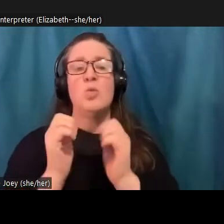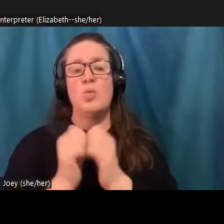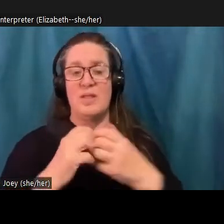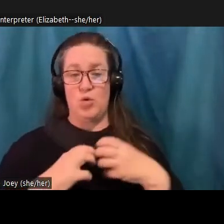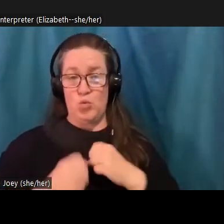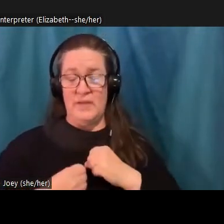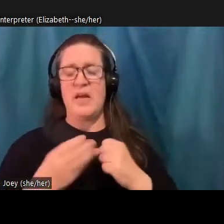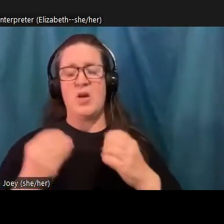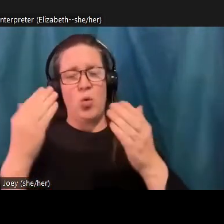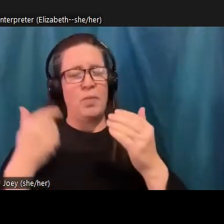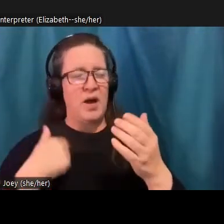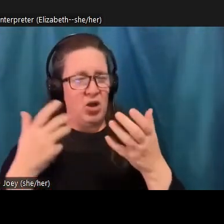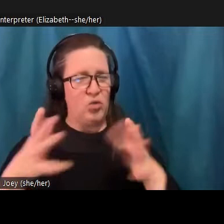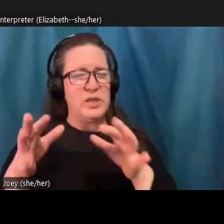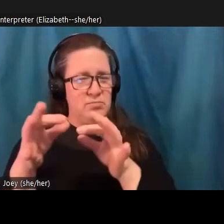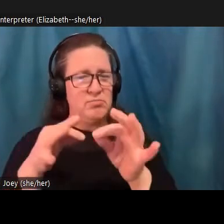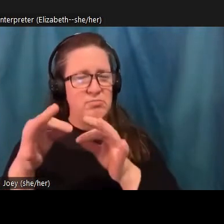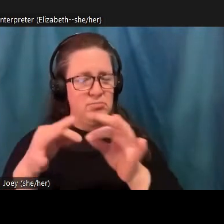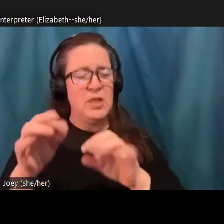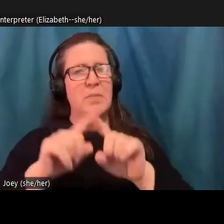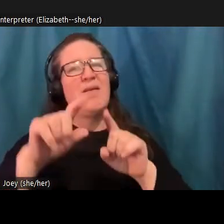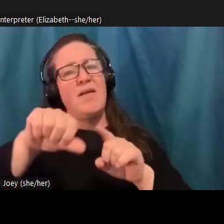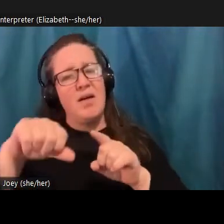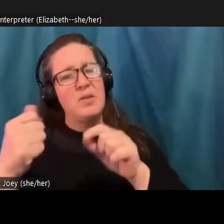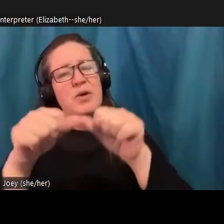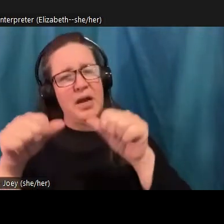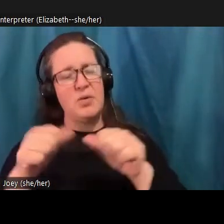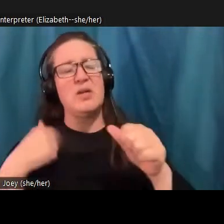many other areas where we can recognize a perceived deficit as